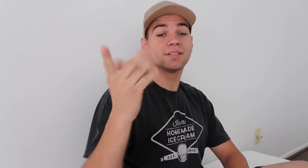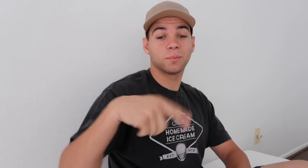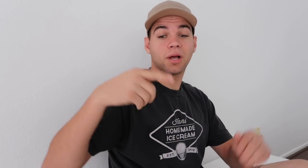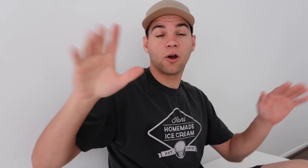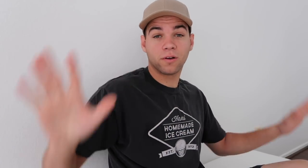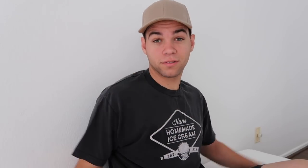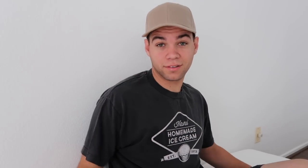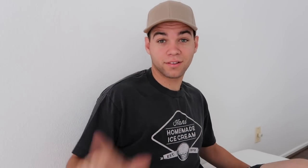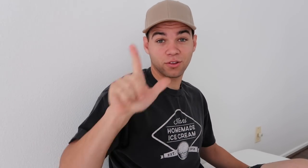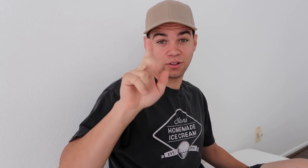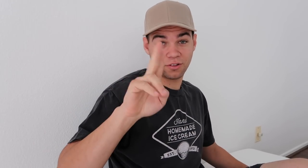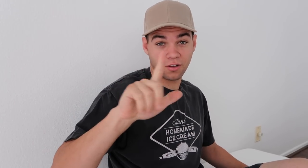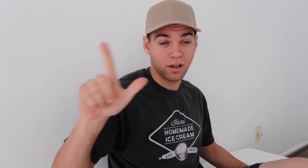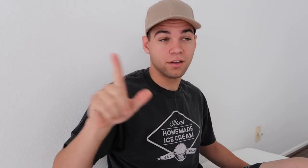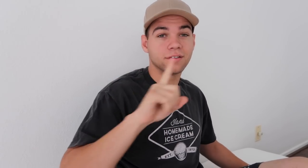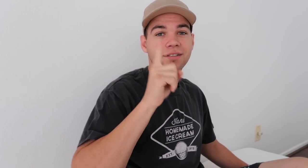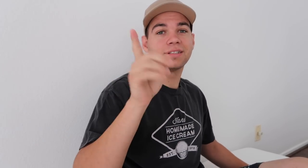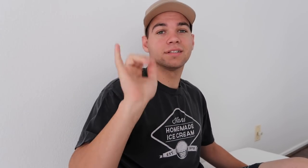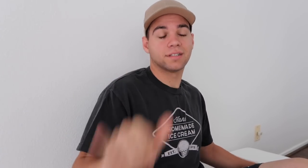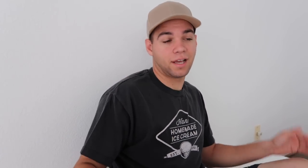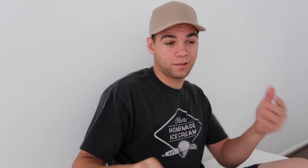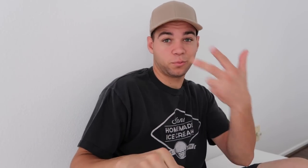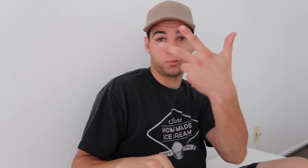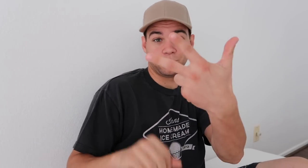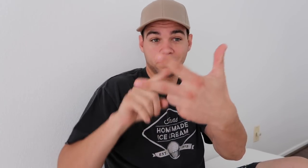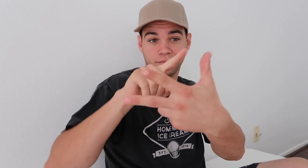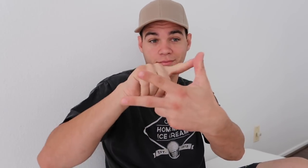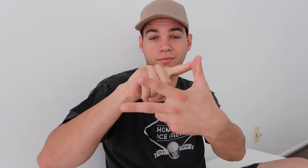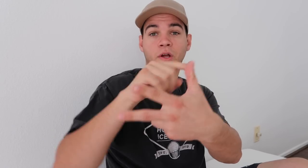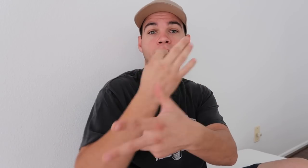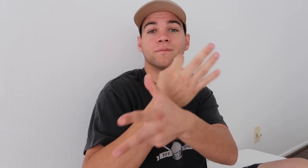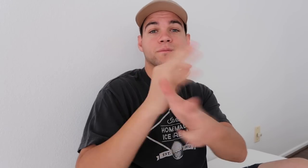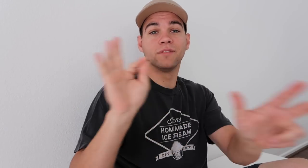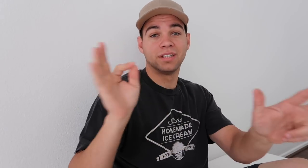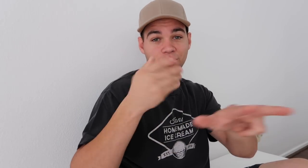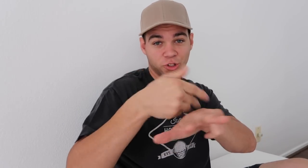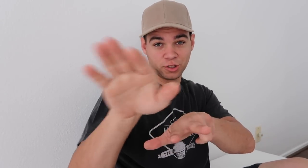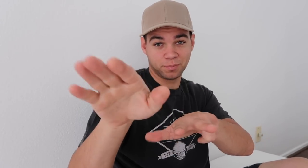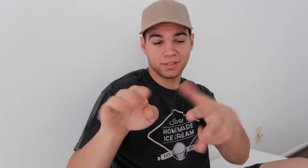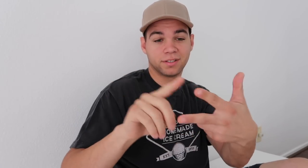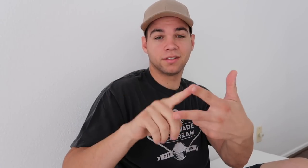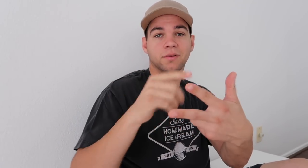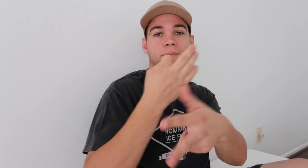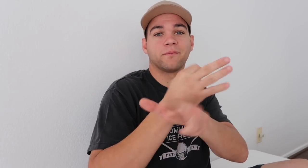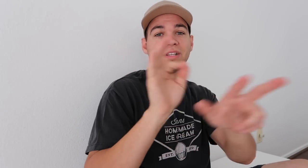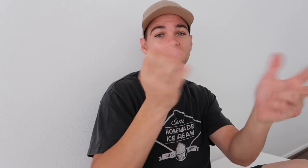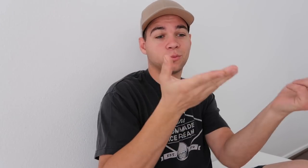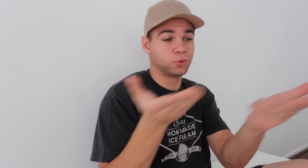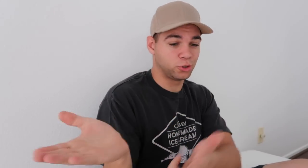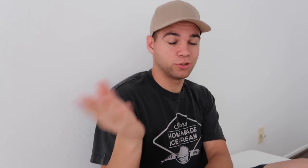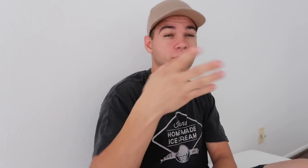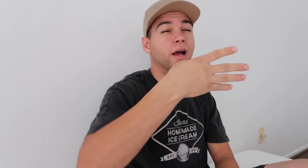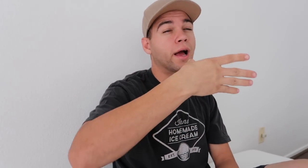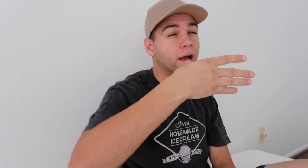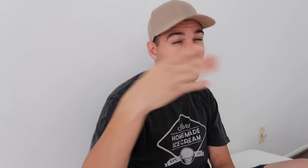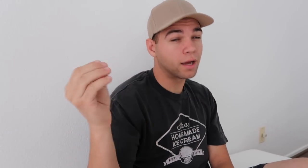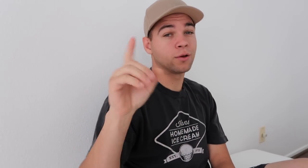R: best thing about this Lull is that: 1. Free shipping 2. Free returns AND